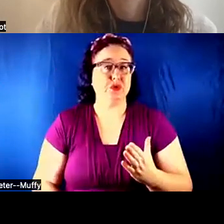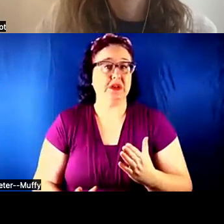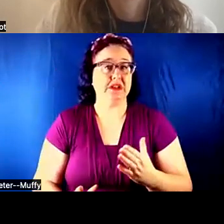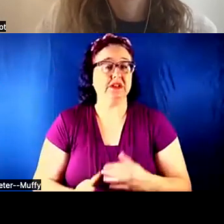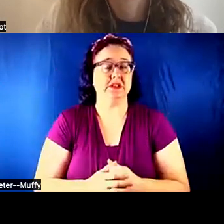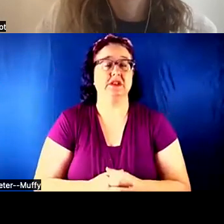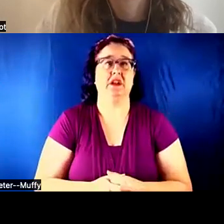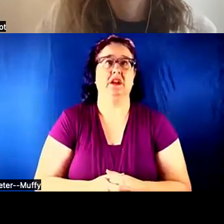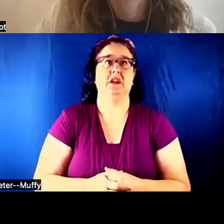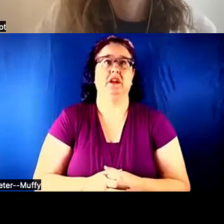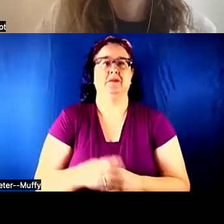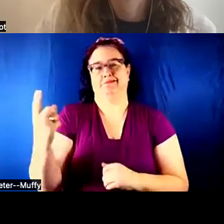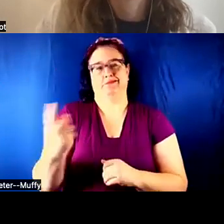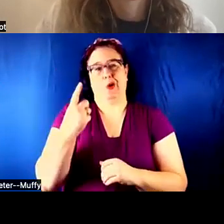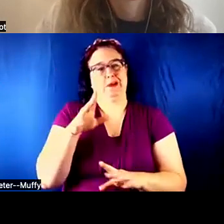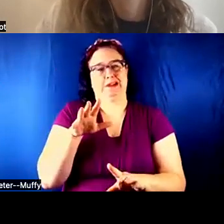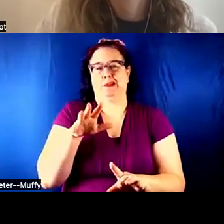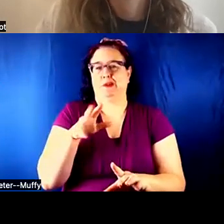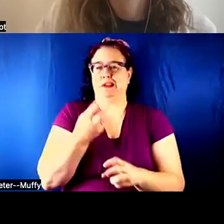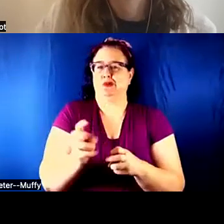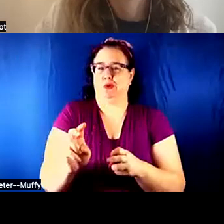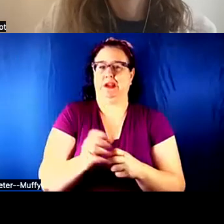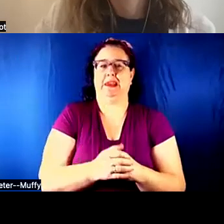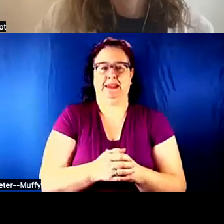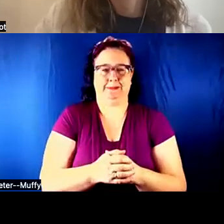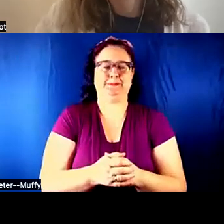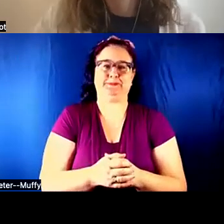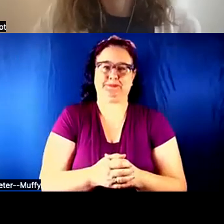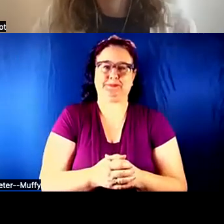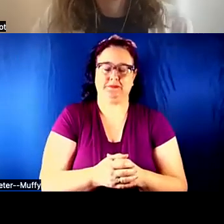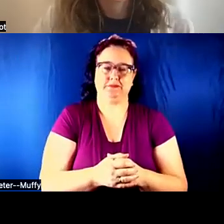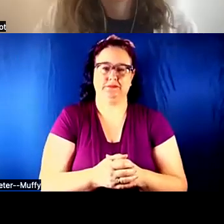that is always going to be tricky. I think try to keep and I on -- keep an eye on Twitter,